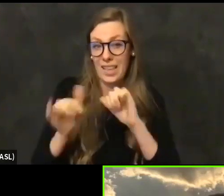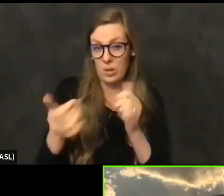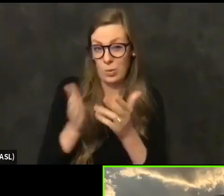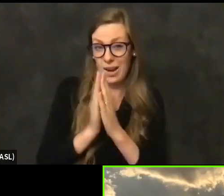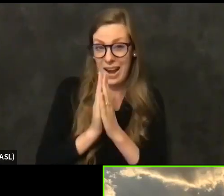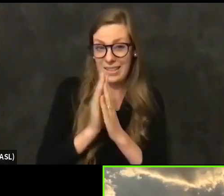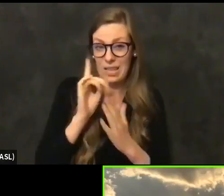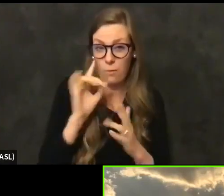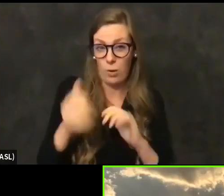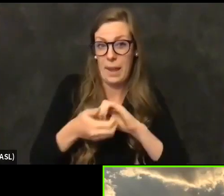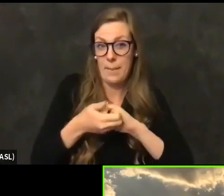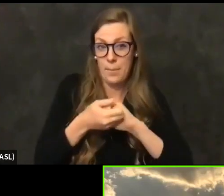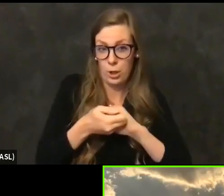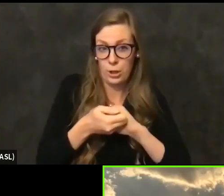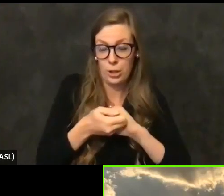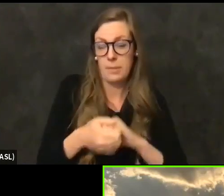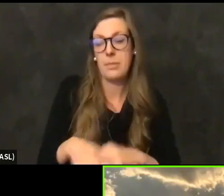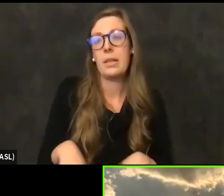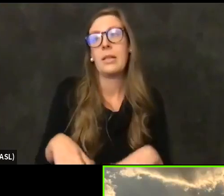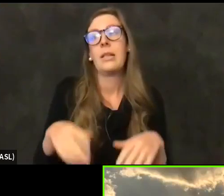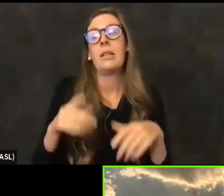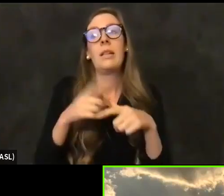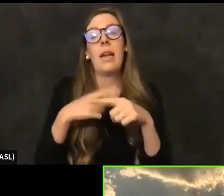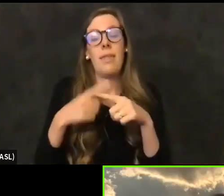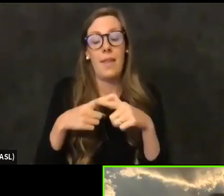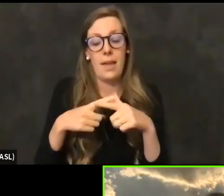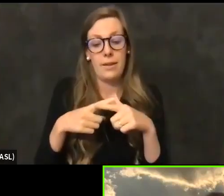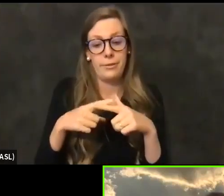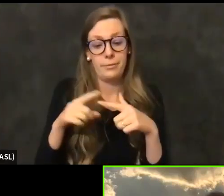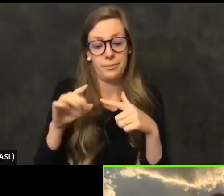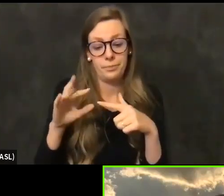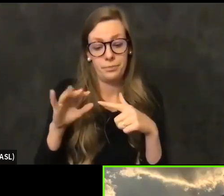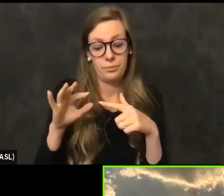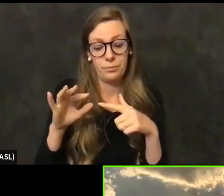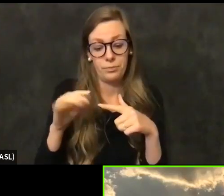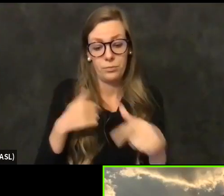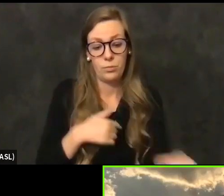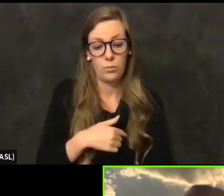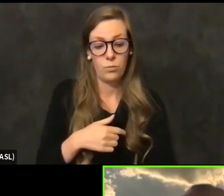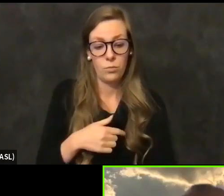And and then in addition to that, we do know that there's a couple other